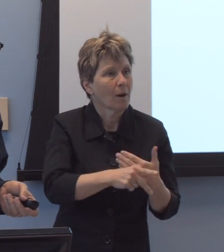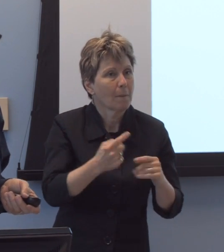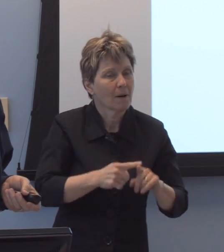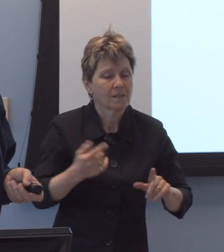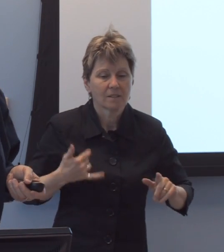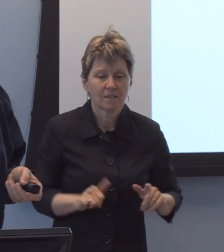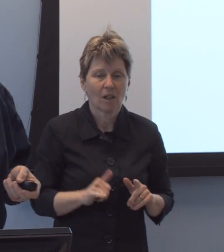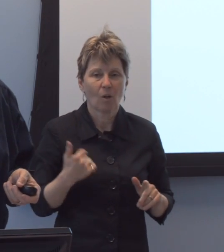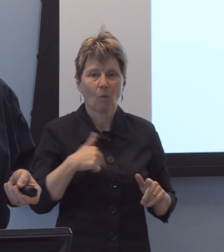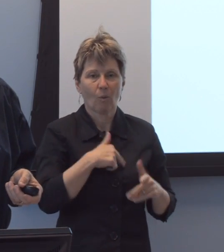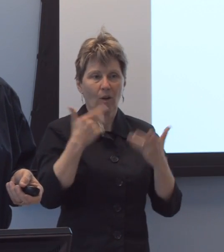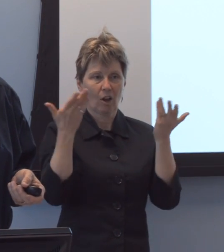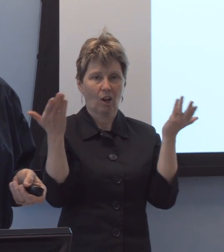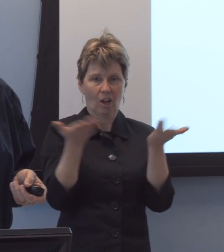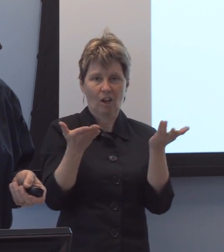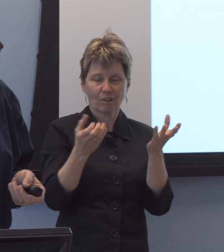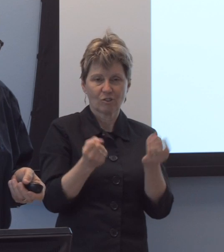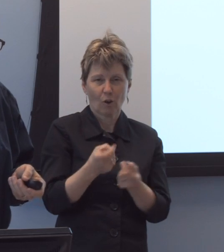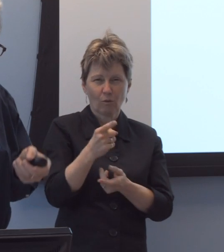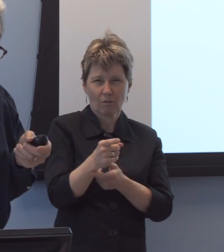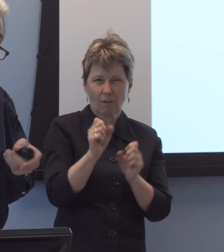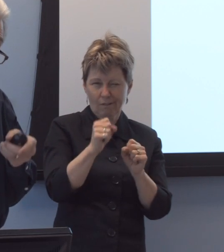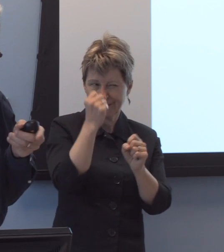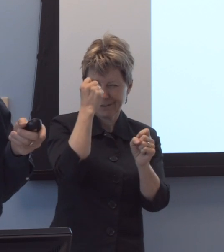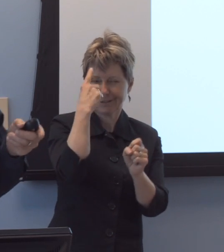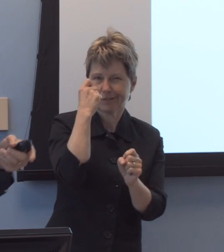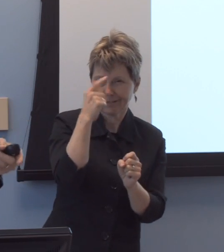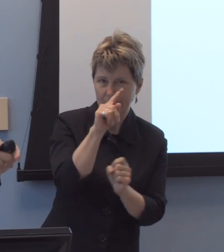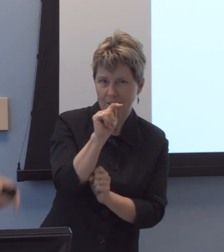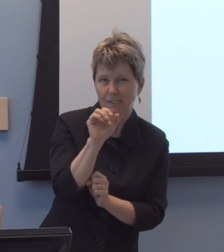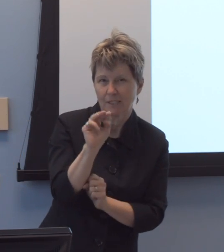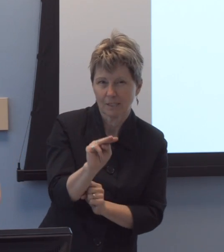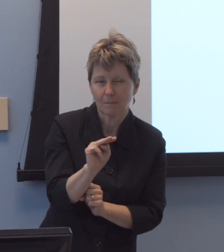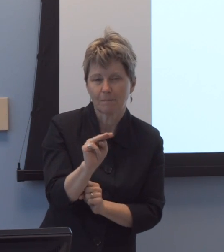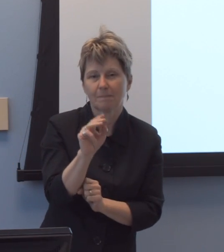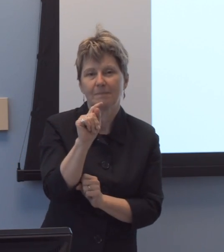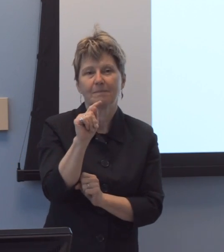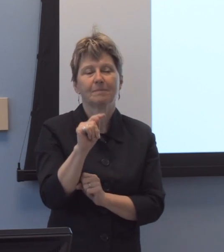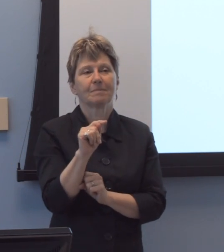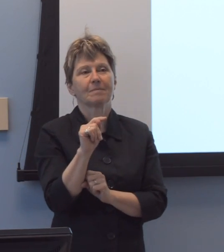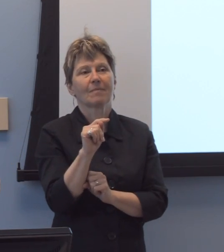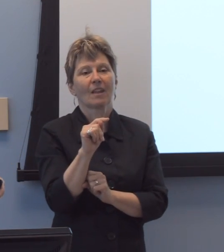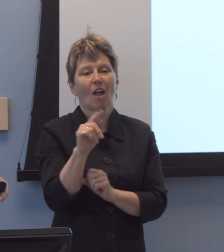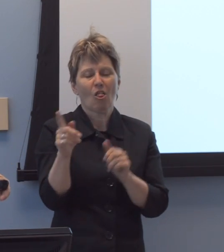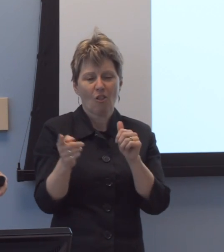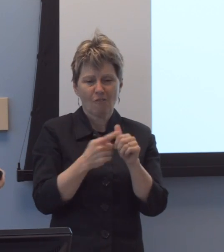So that gives you a little bit of insight into Tim, and actually those extraordinary first students who were here,